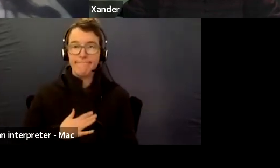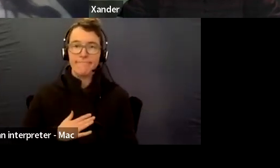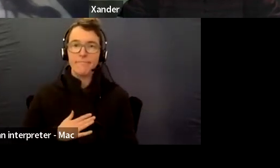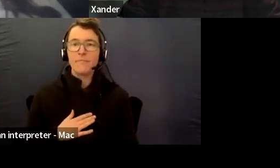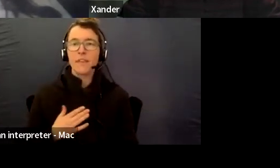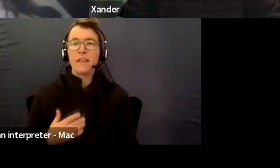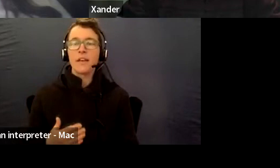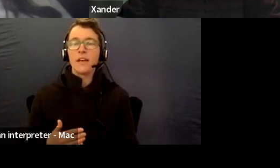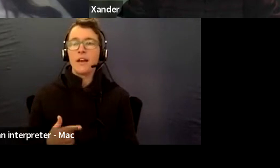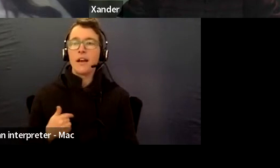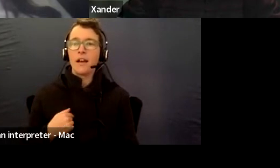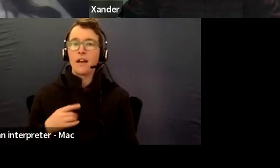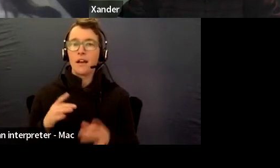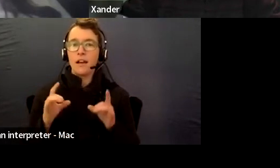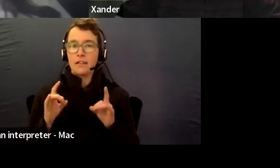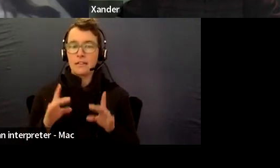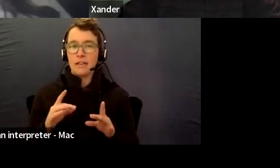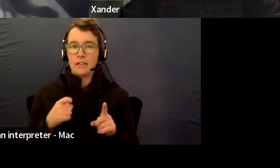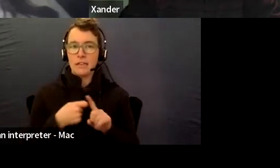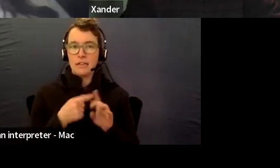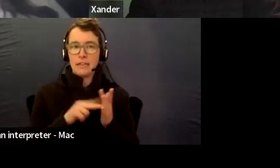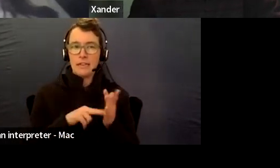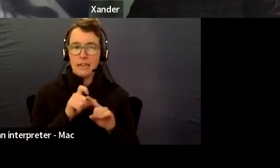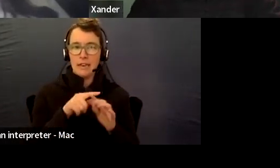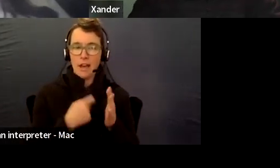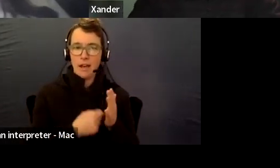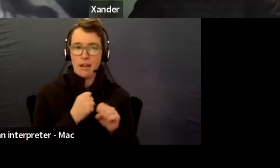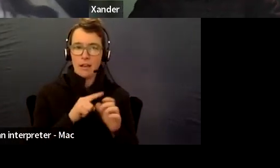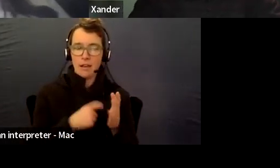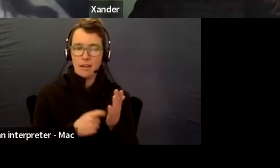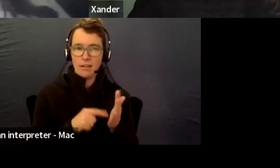So I started in kindergarten which is four, which is optional.